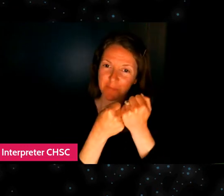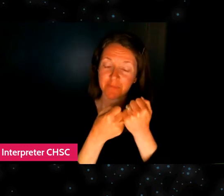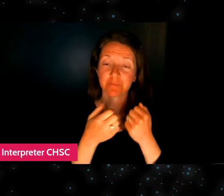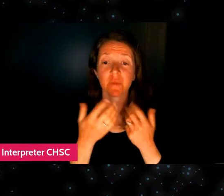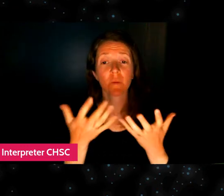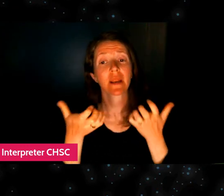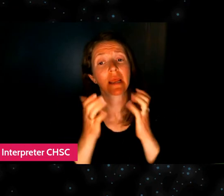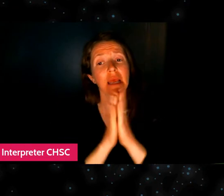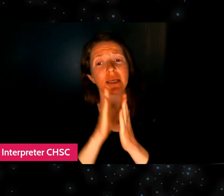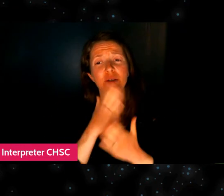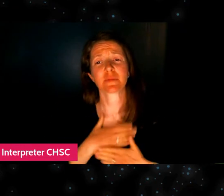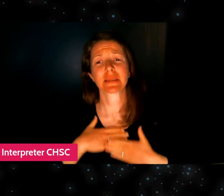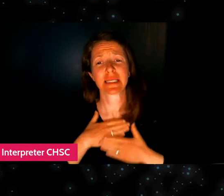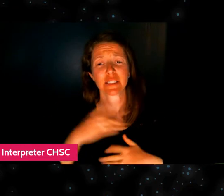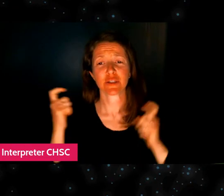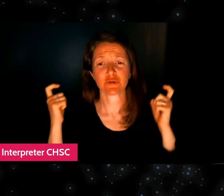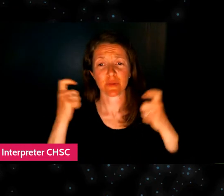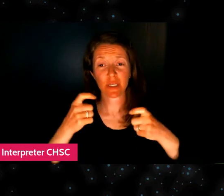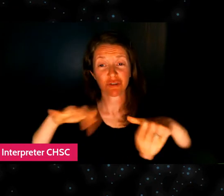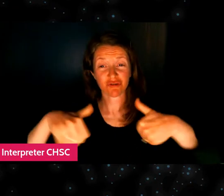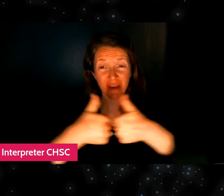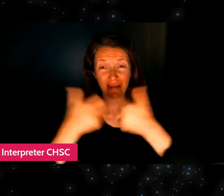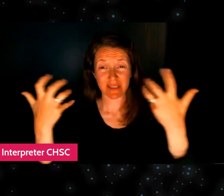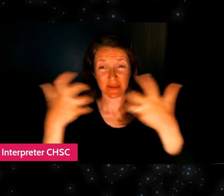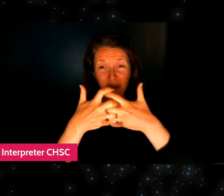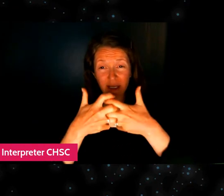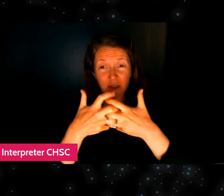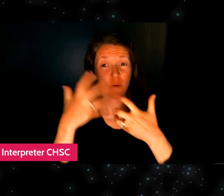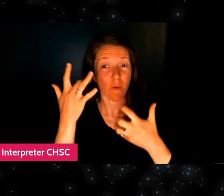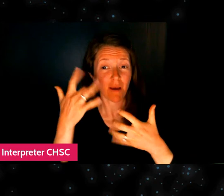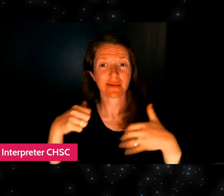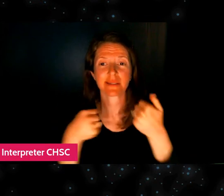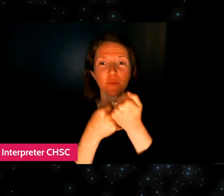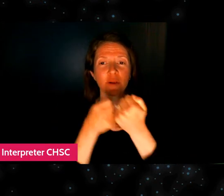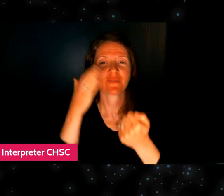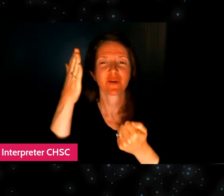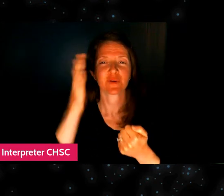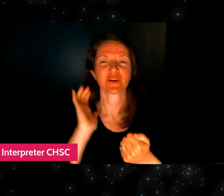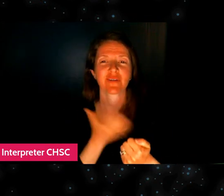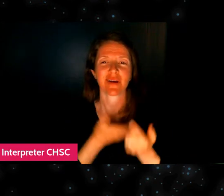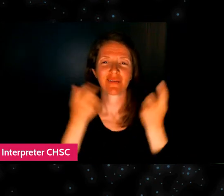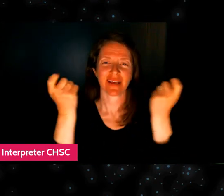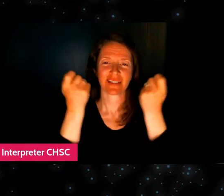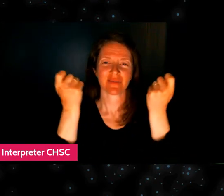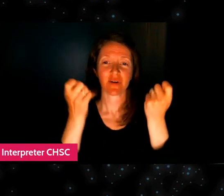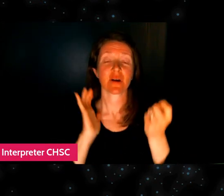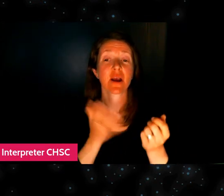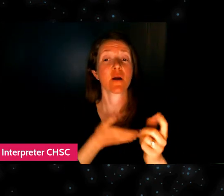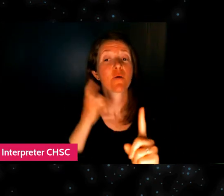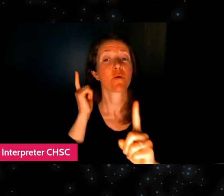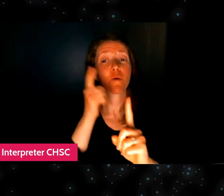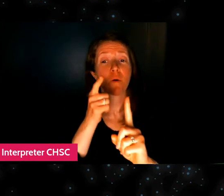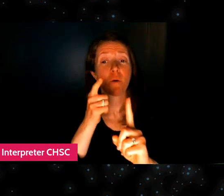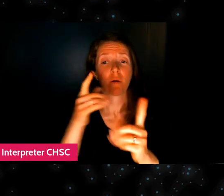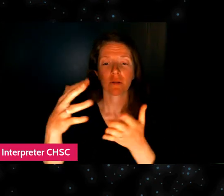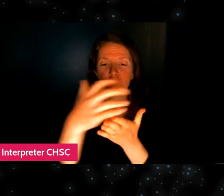to our Challenge Match to support the future of our festival. Our goal is to reach $145,000 this year